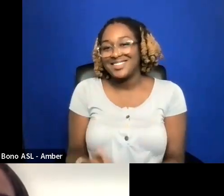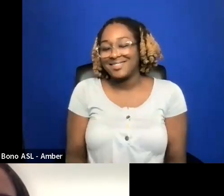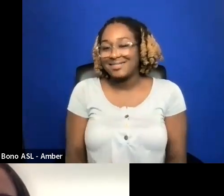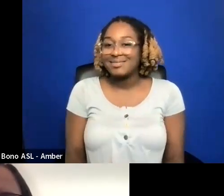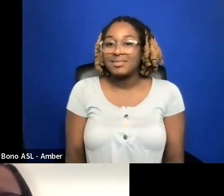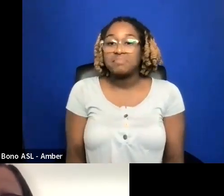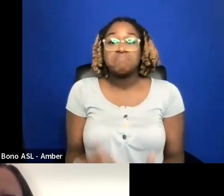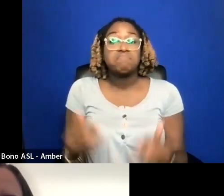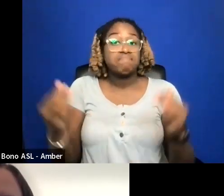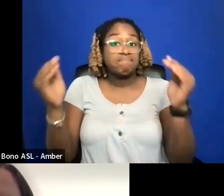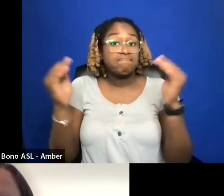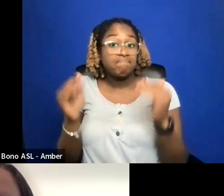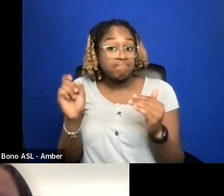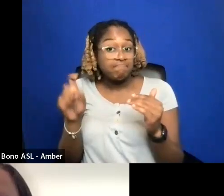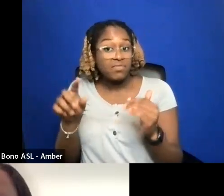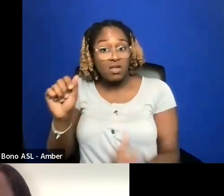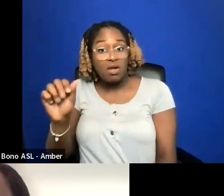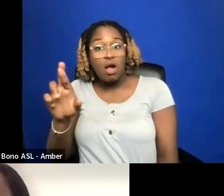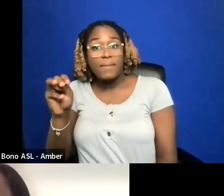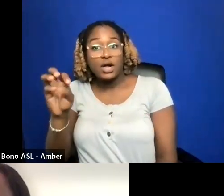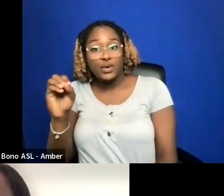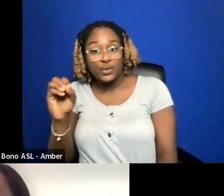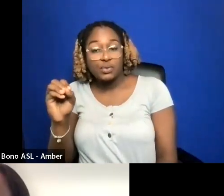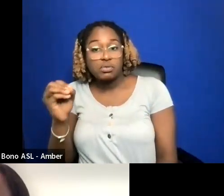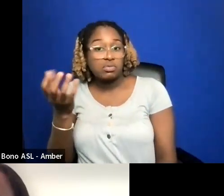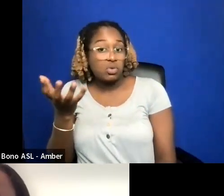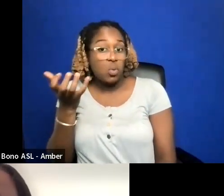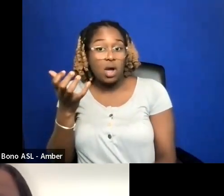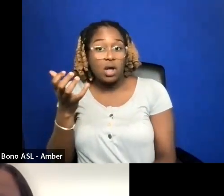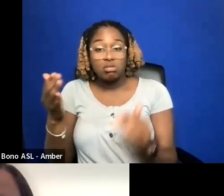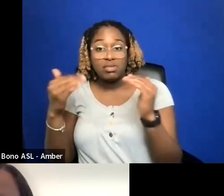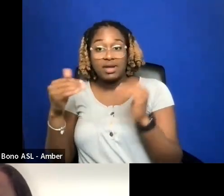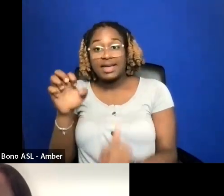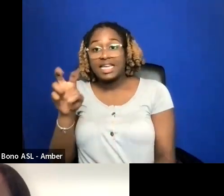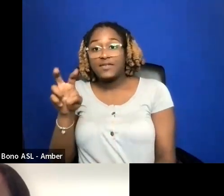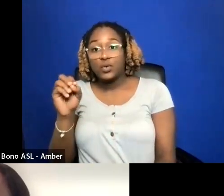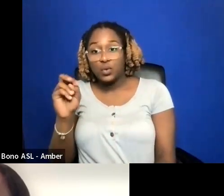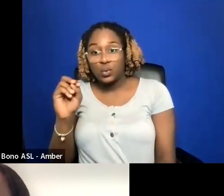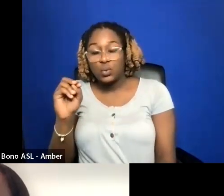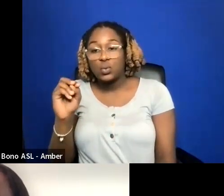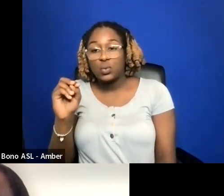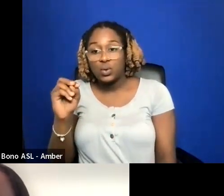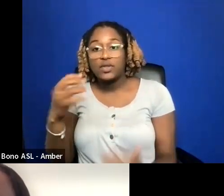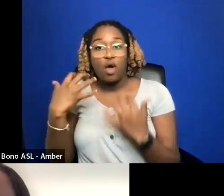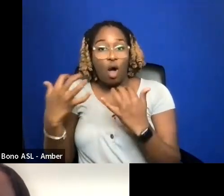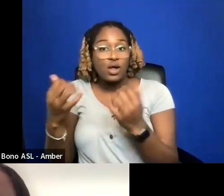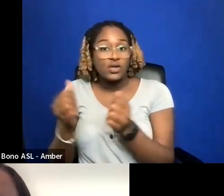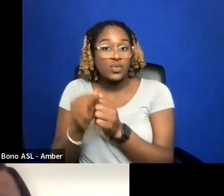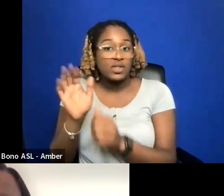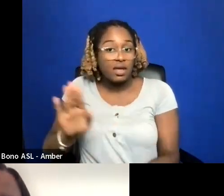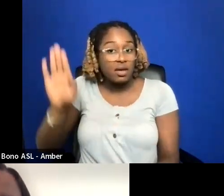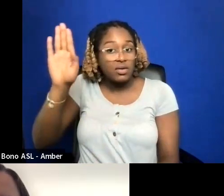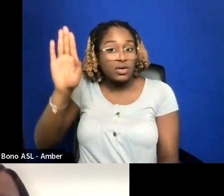WOULD WE LIKE TO GO TO EVO NOW IN THE AUDIENCE WITH A HAND RAISED.